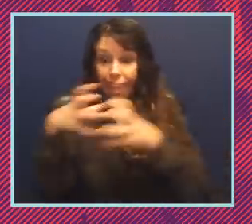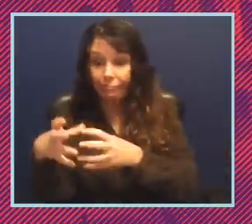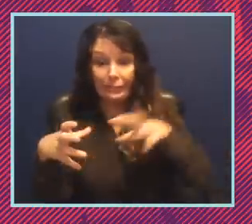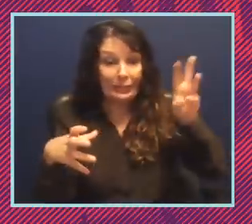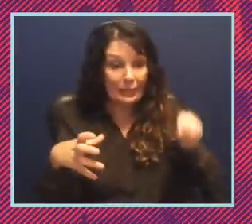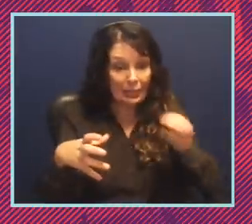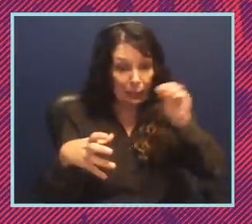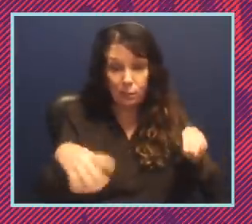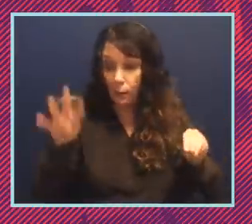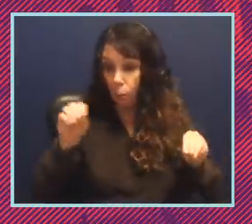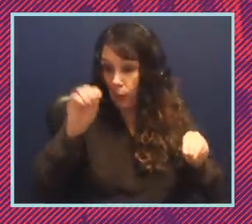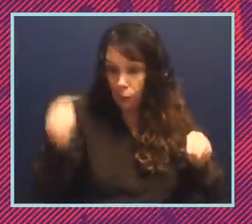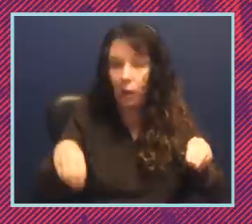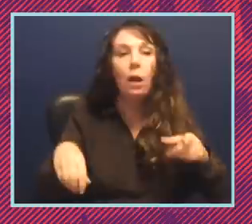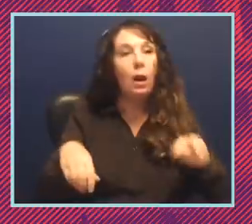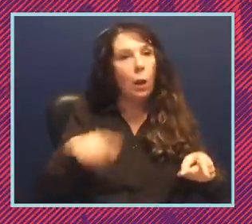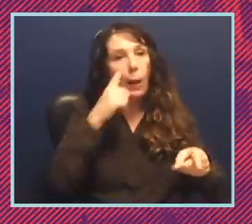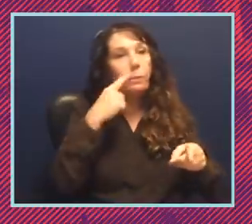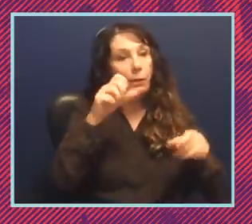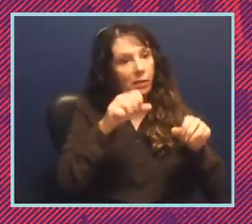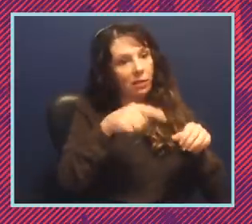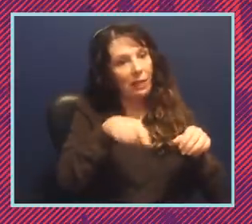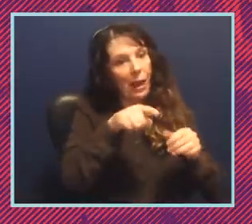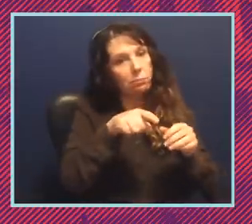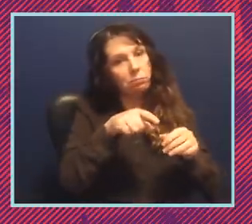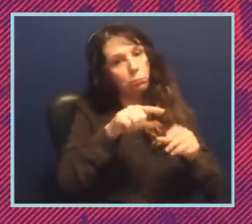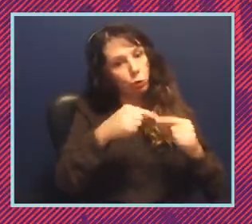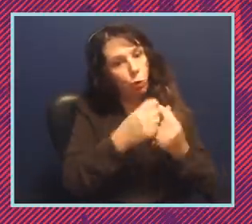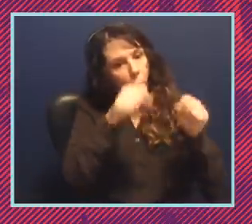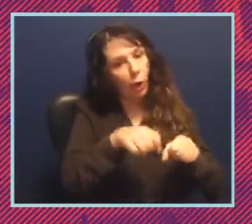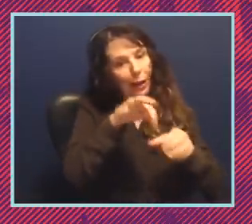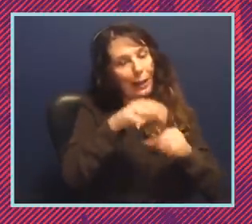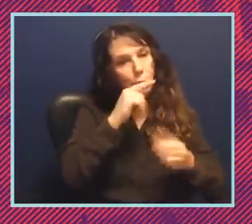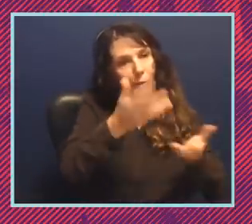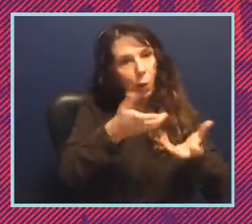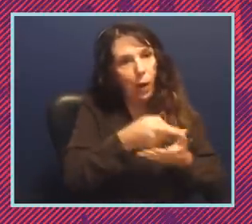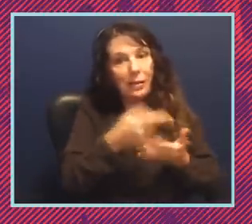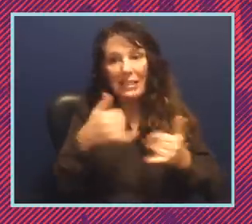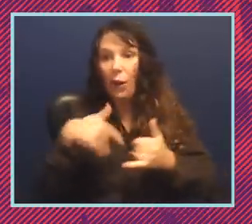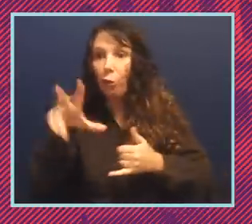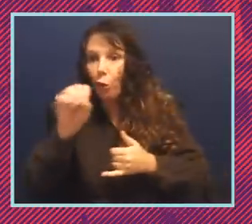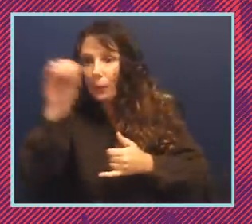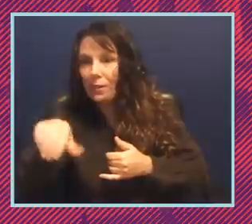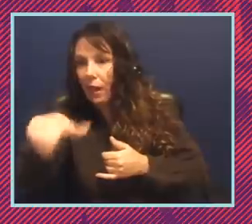but you could have the minority community be able to elect it's its official of choice and they still have 30 in another district where you have real